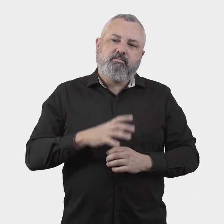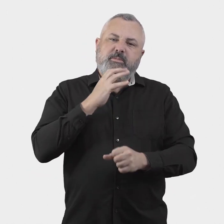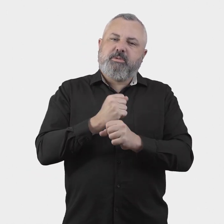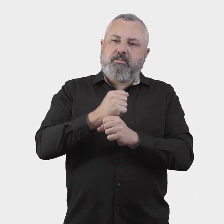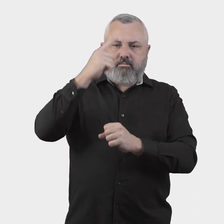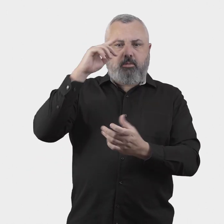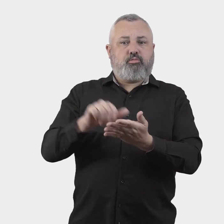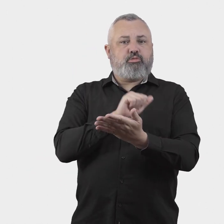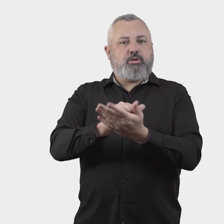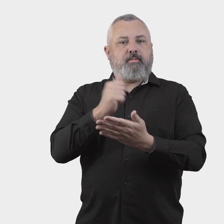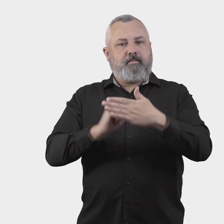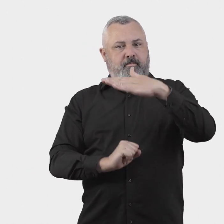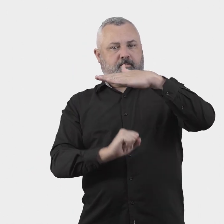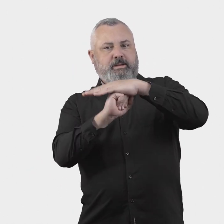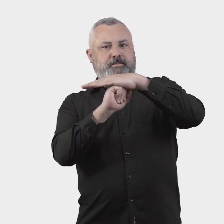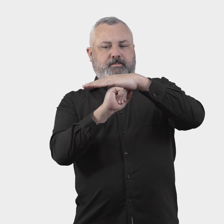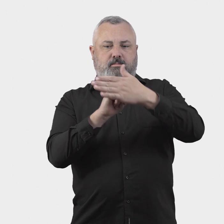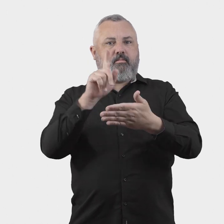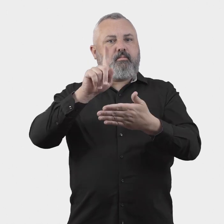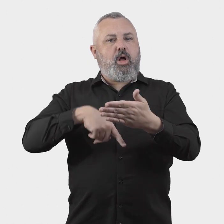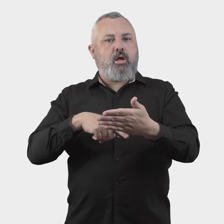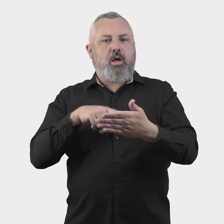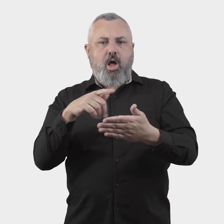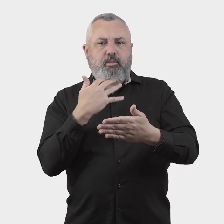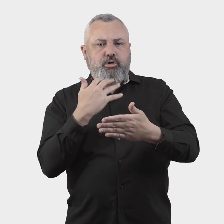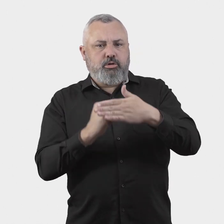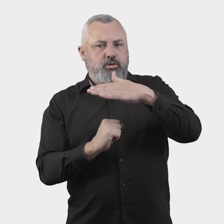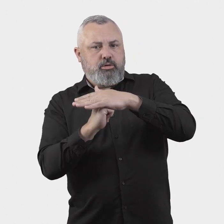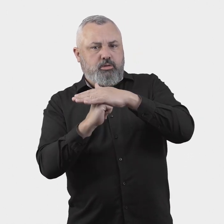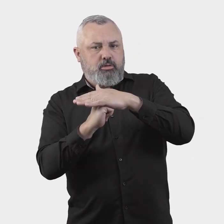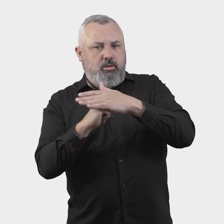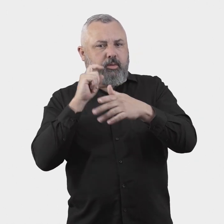The government considers it appropriate that there be a maximum monetary amount that the ombudsperson